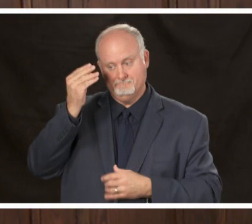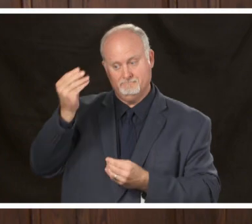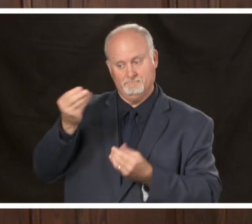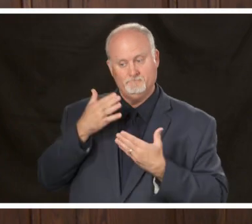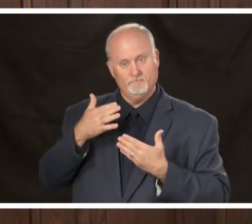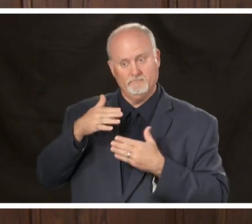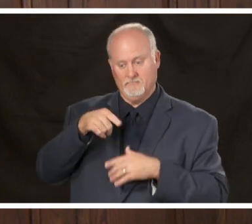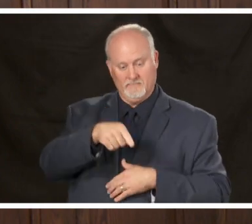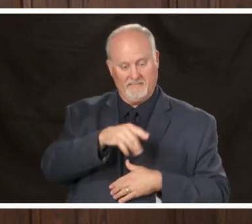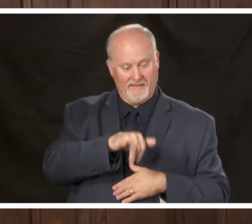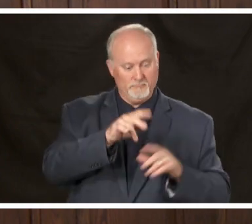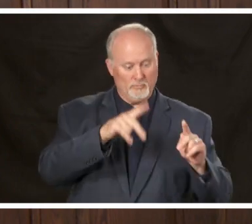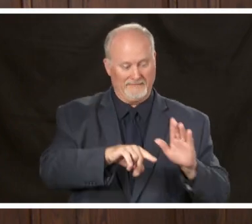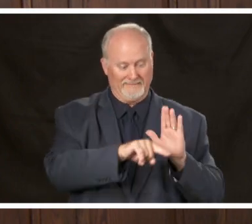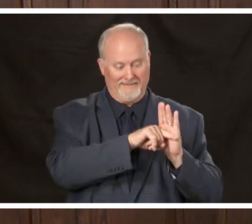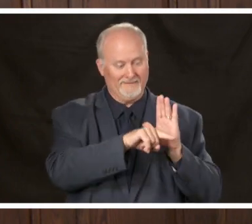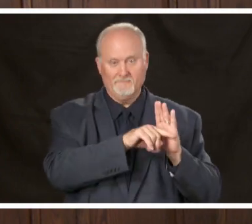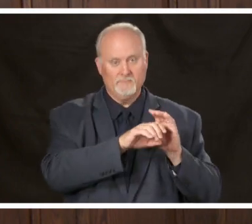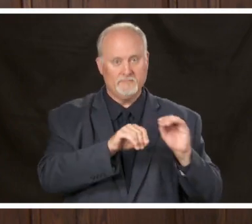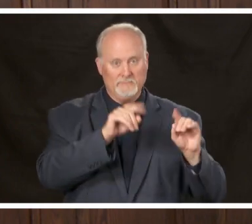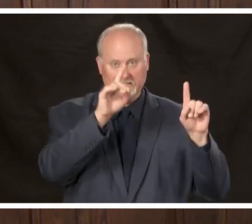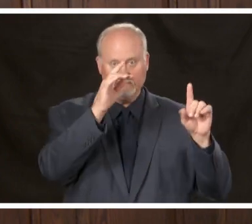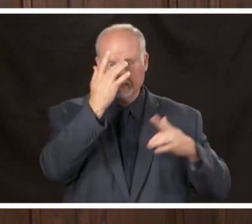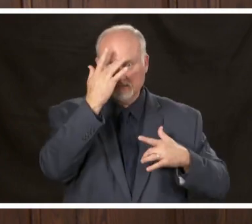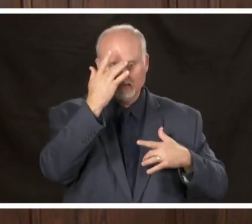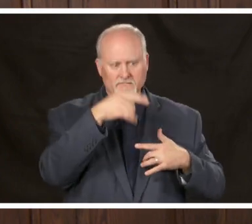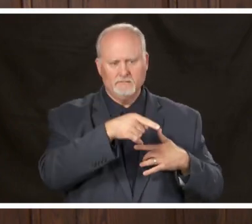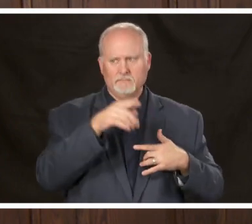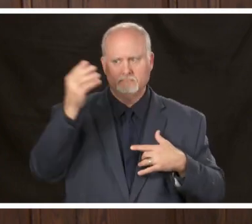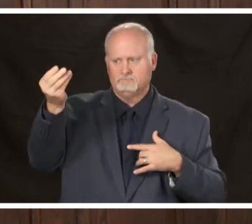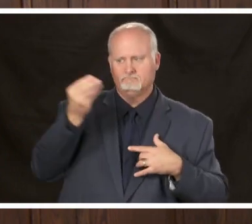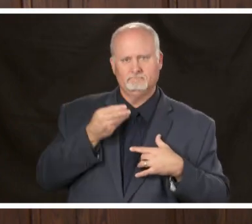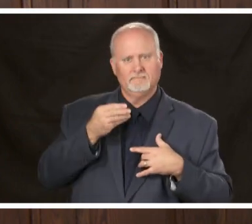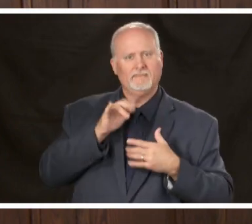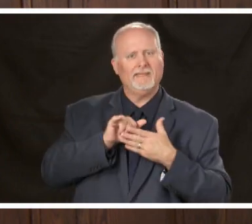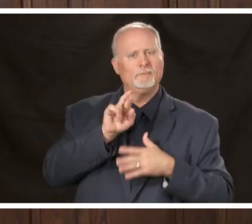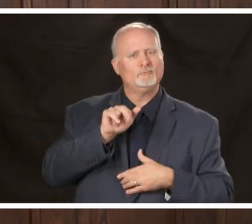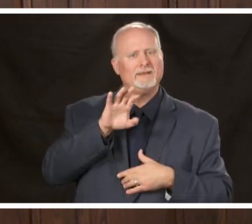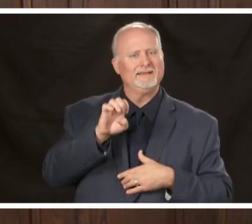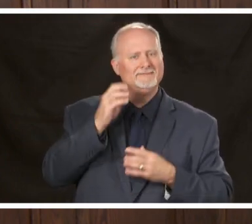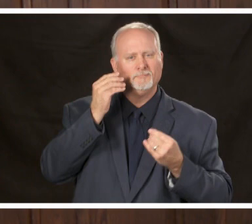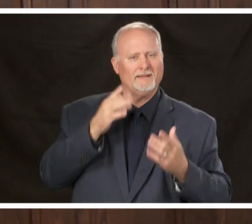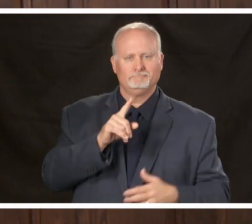us they don't give us that demographic information and if they're negative